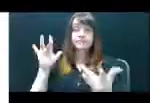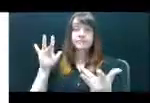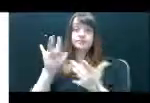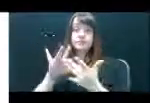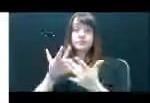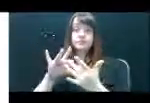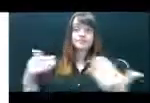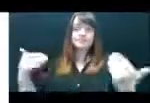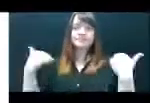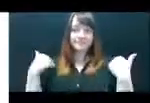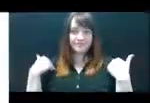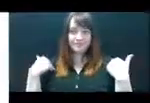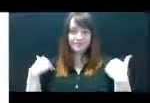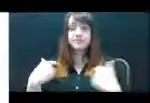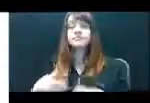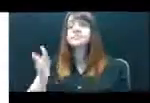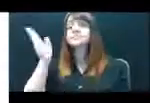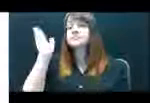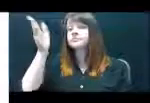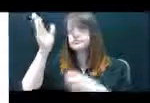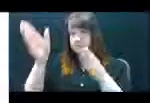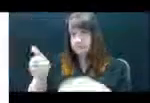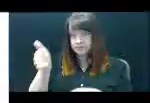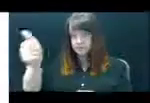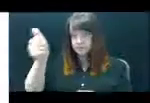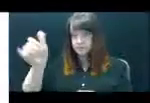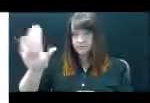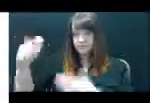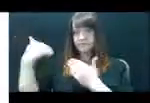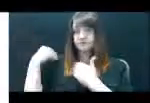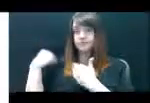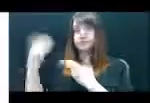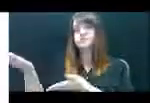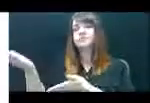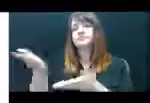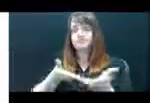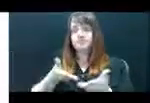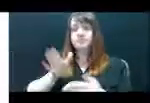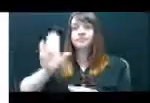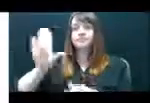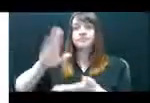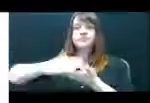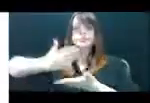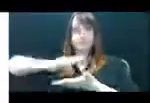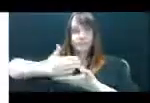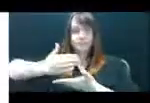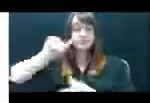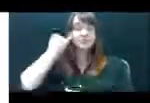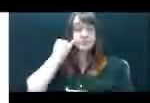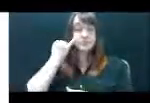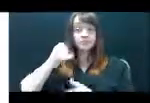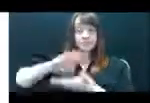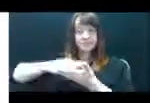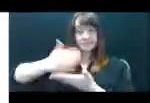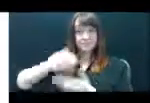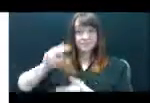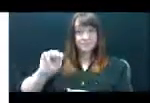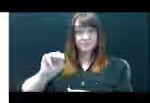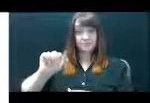expected to bring their own laptop. If a MAC will be used, the presenter must provide the